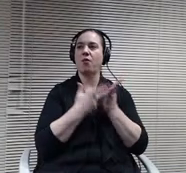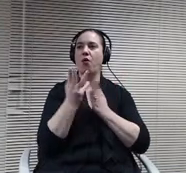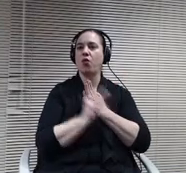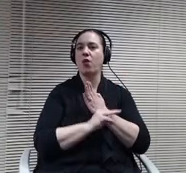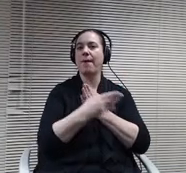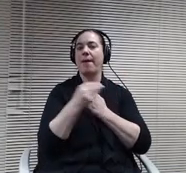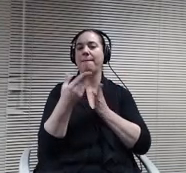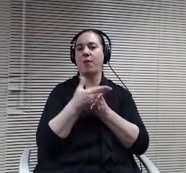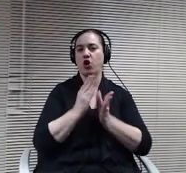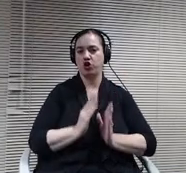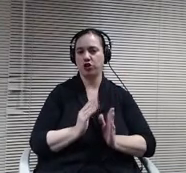concerns with that so.